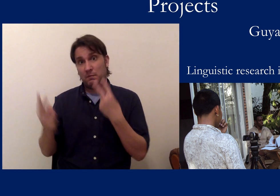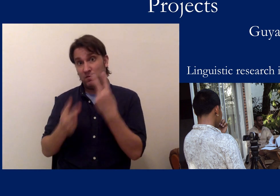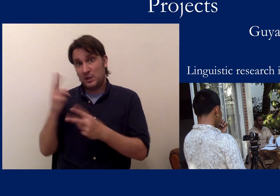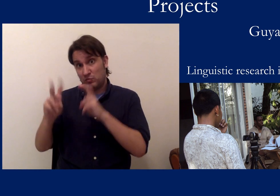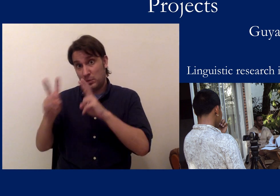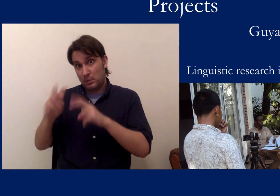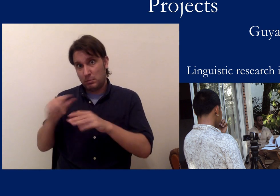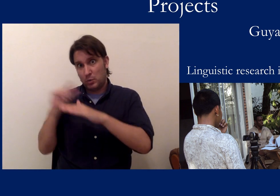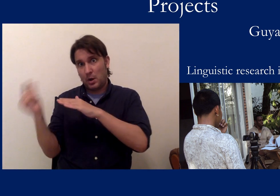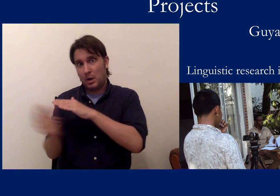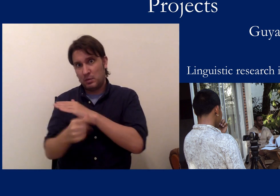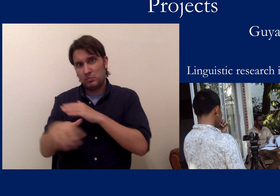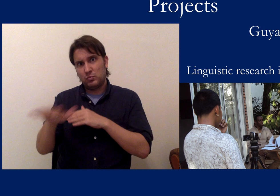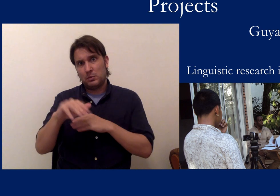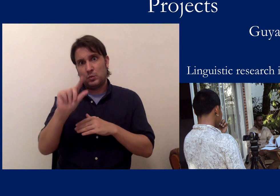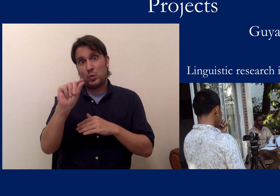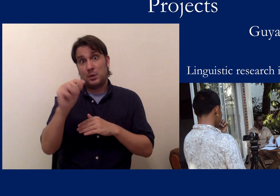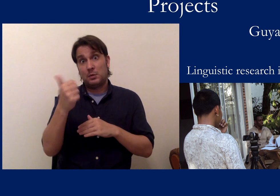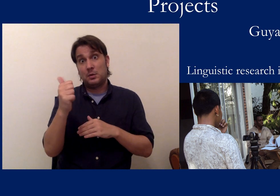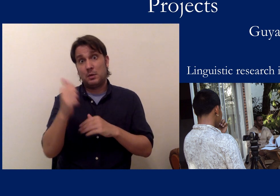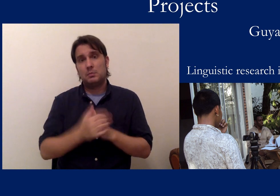The first time i visited to do research in Guyana was around 2010,